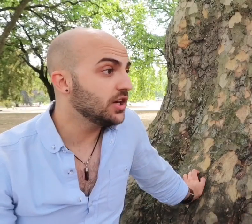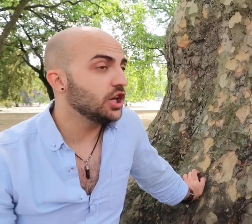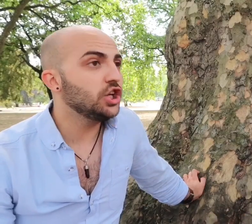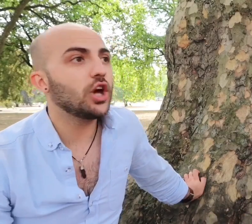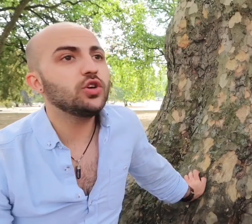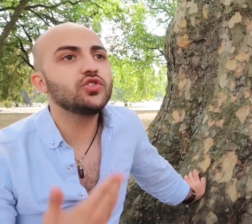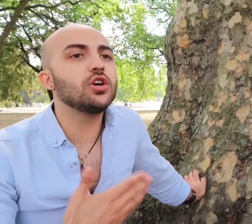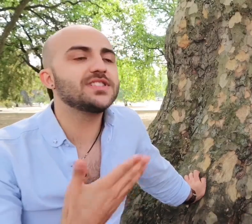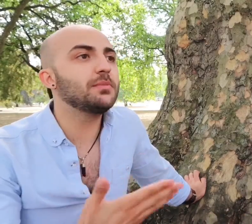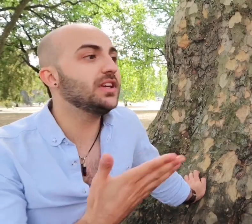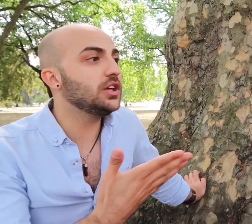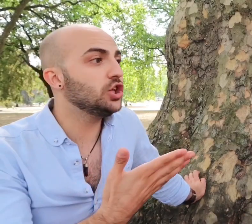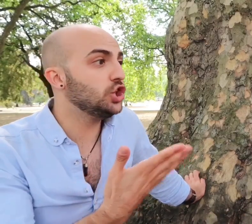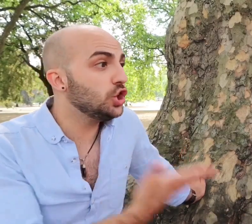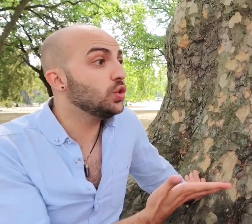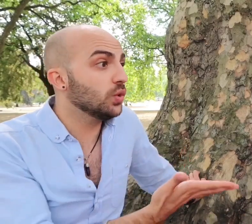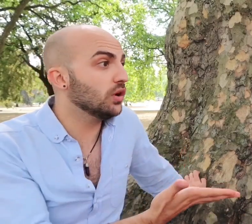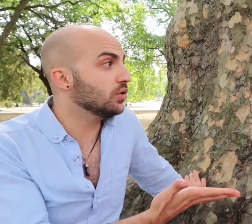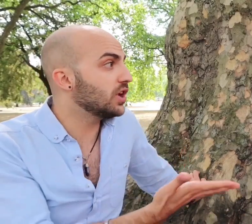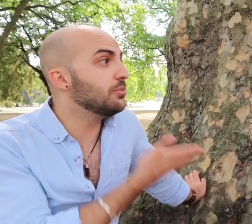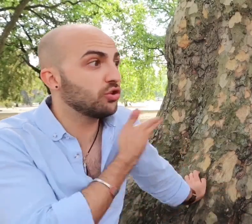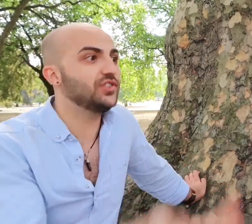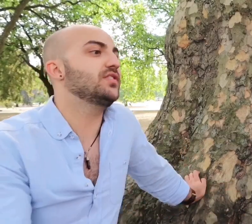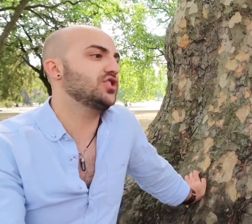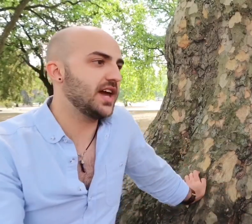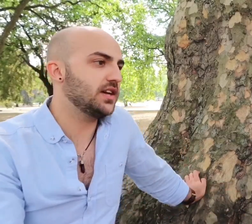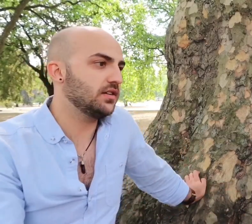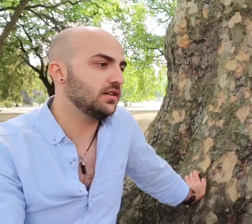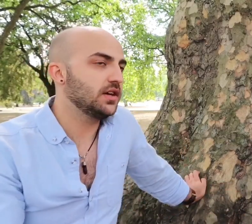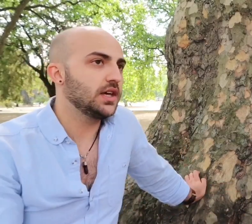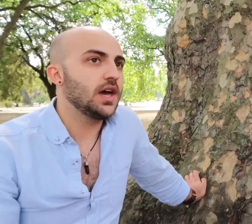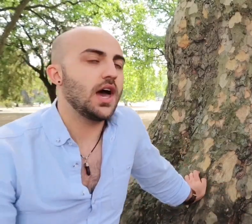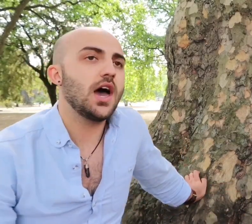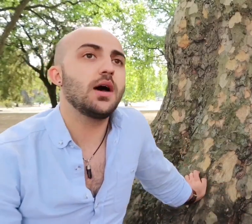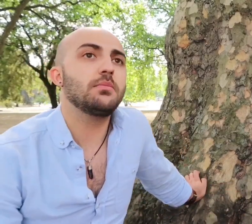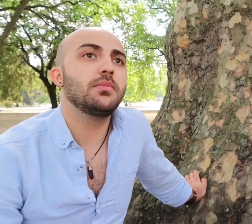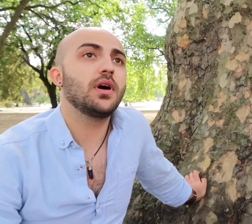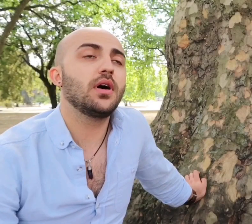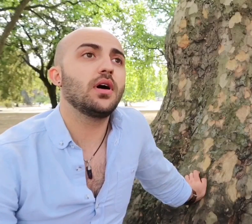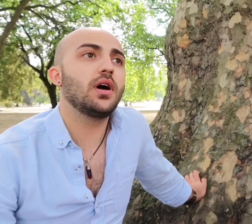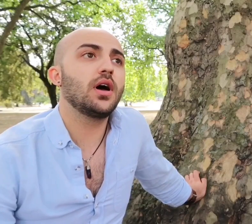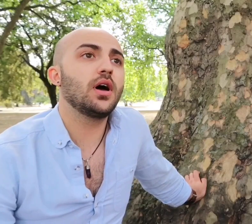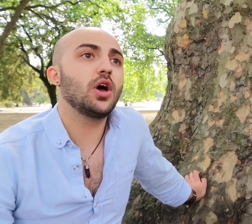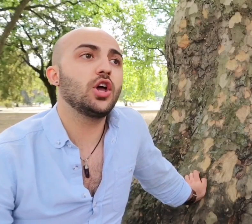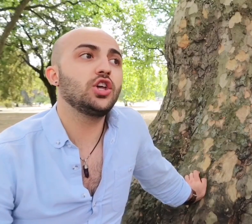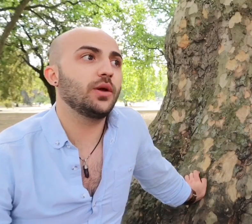yeah .. you know it's not something you will come across every day you know